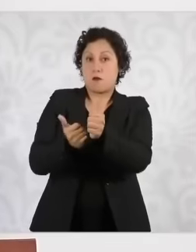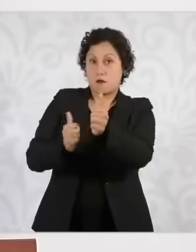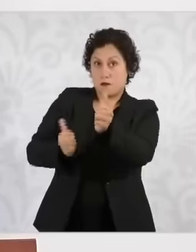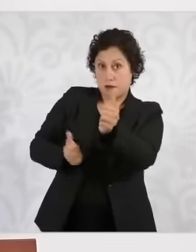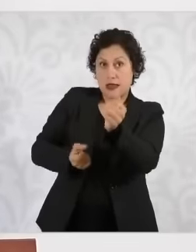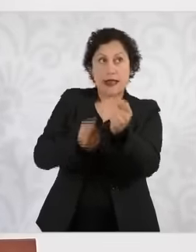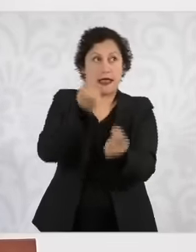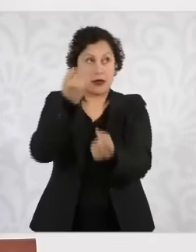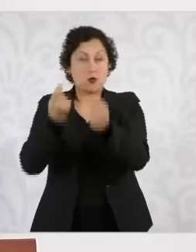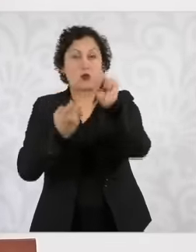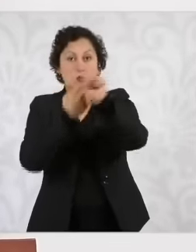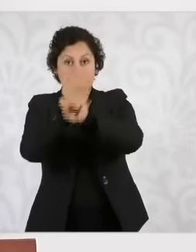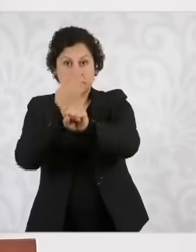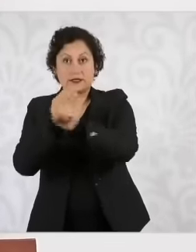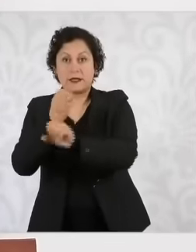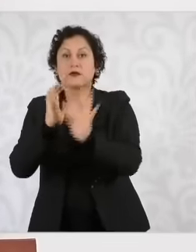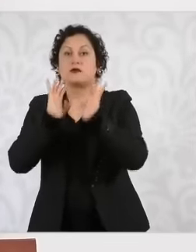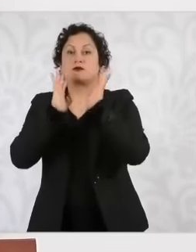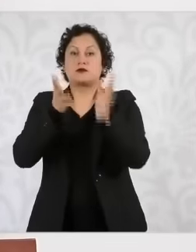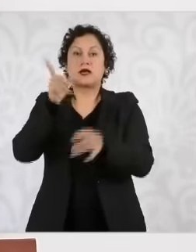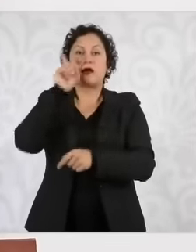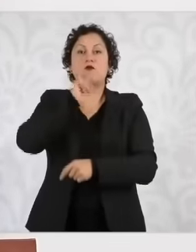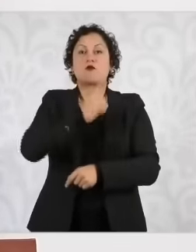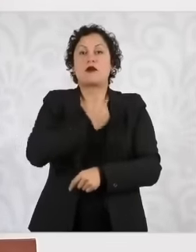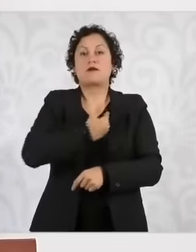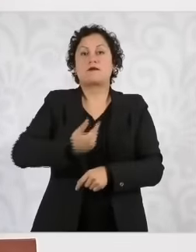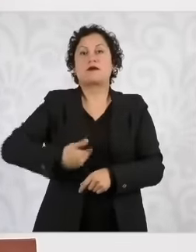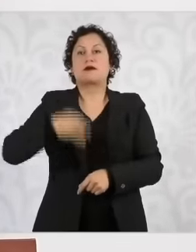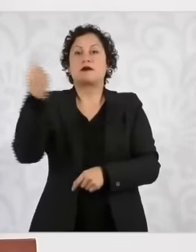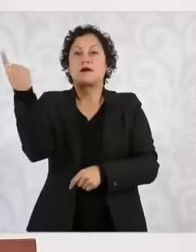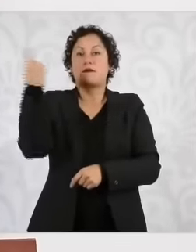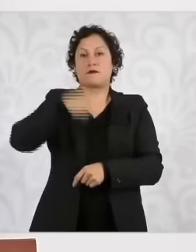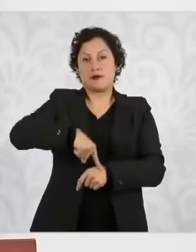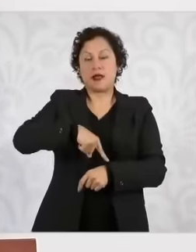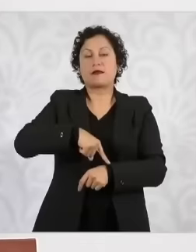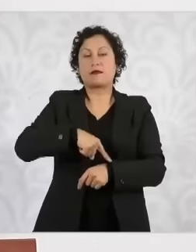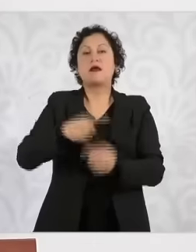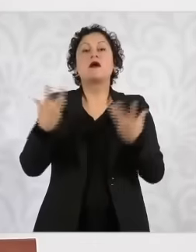working on instructions from the president with the undersecretariat of expenditures to see how